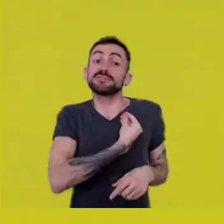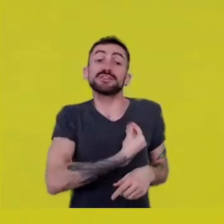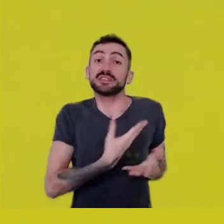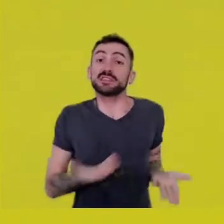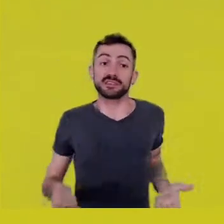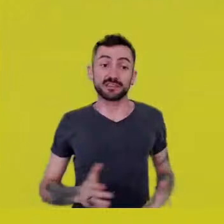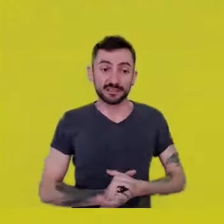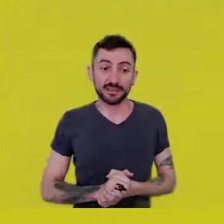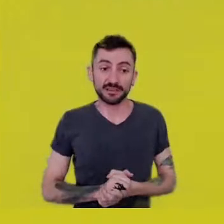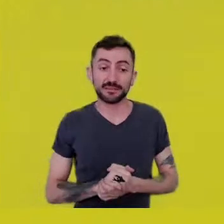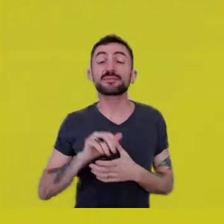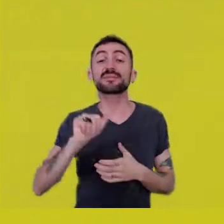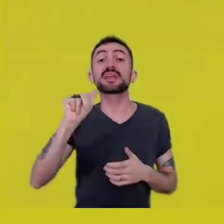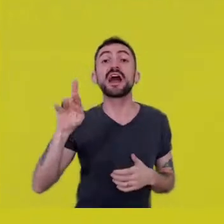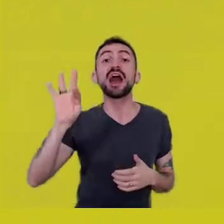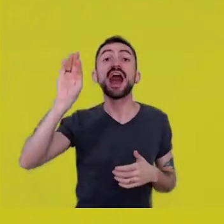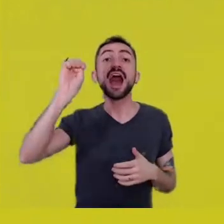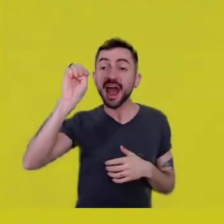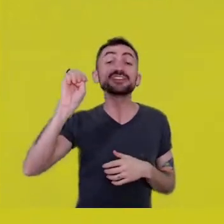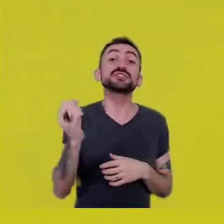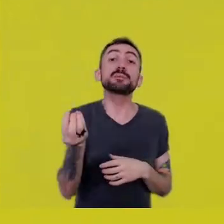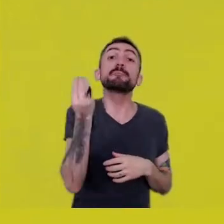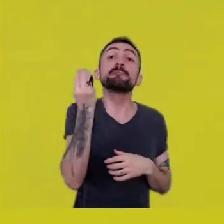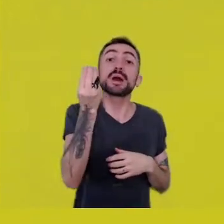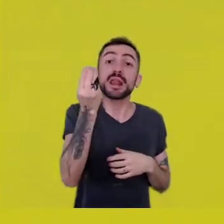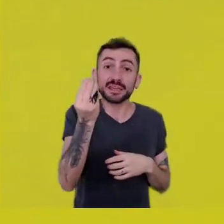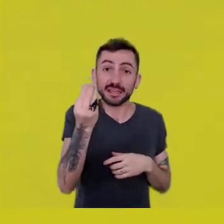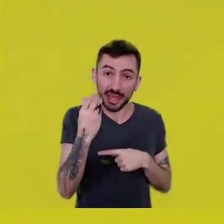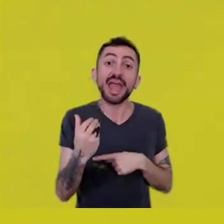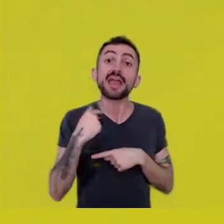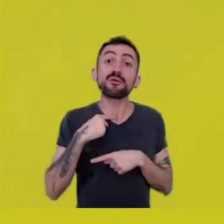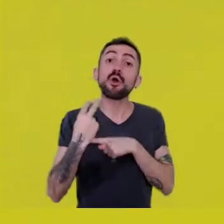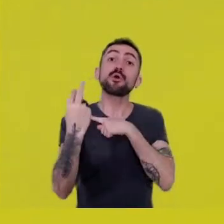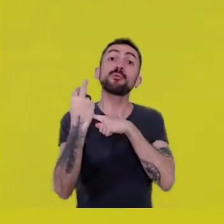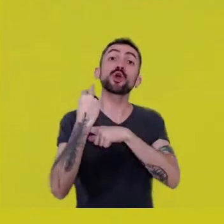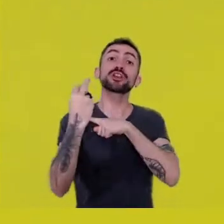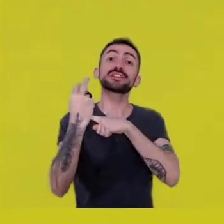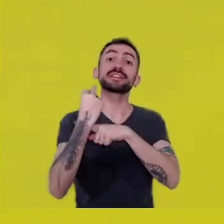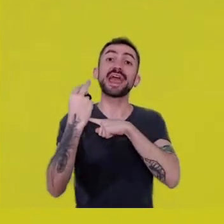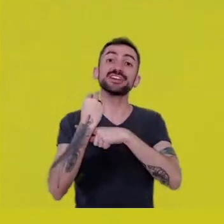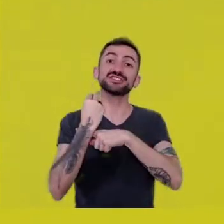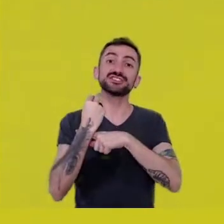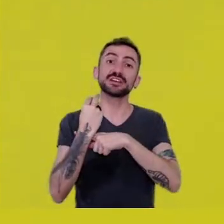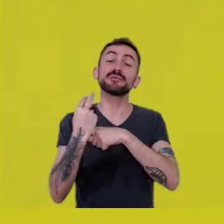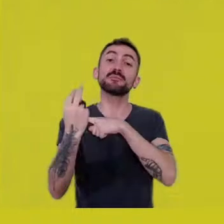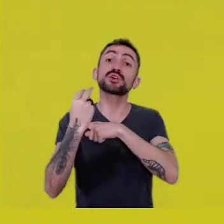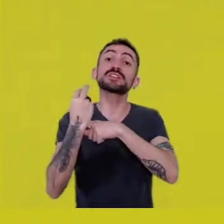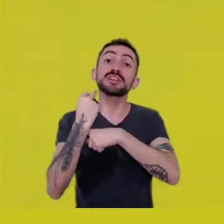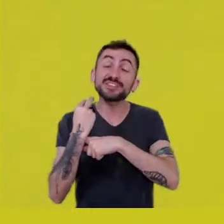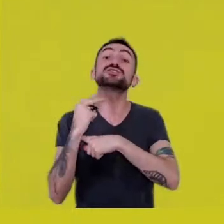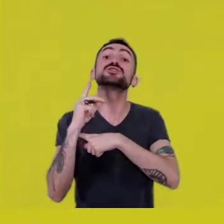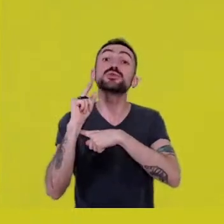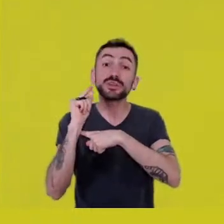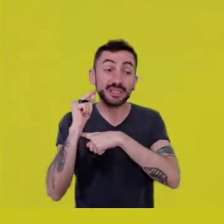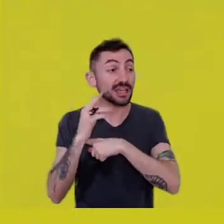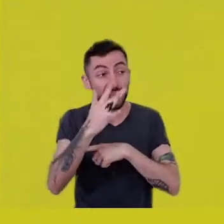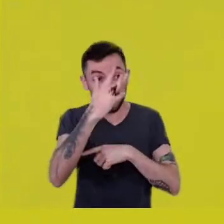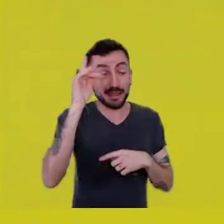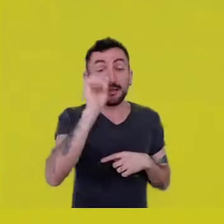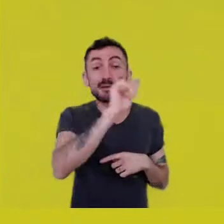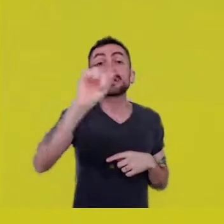It has to be our shield in this combat against the notion of meritocracy.